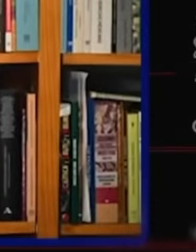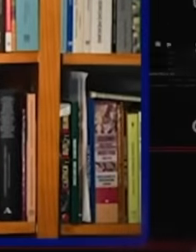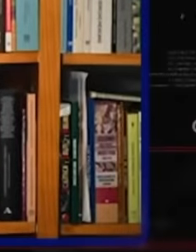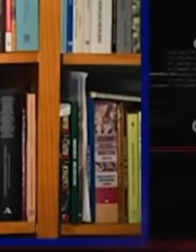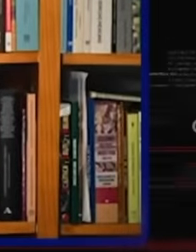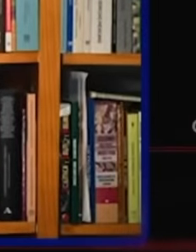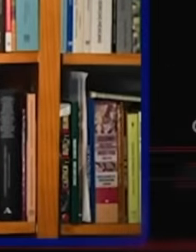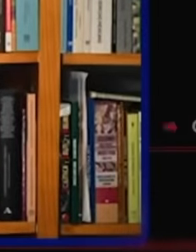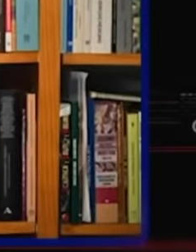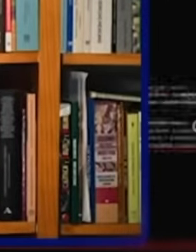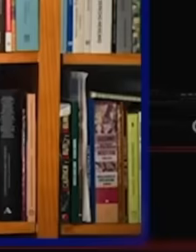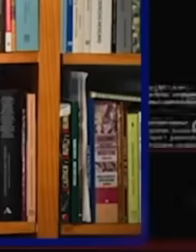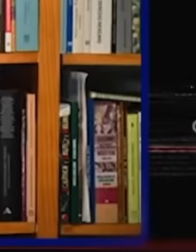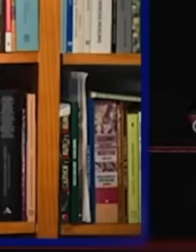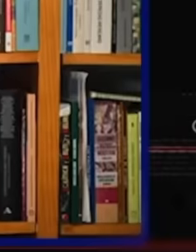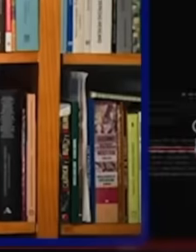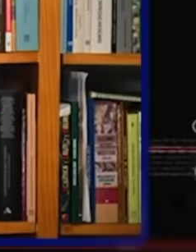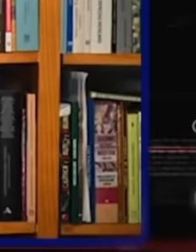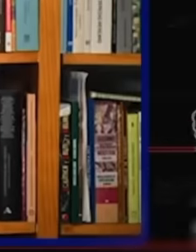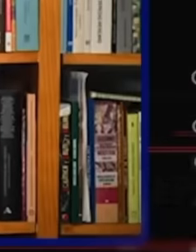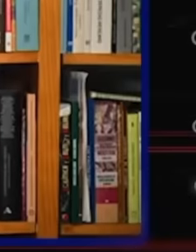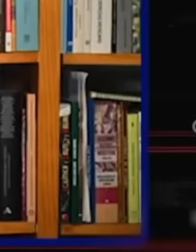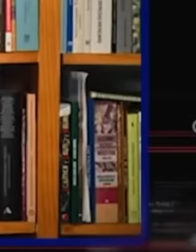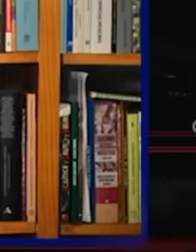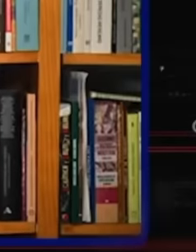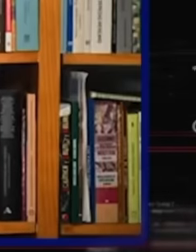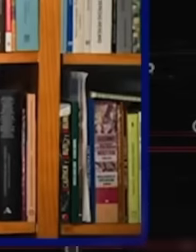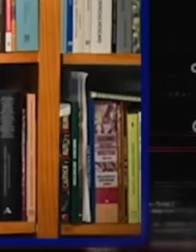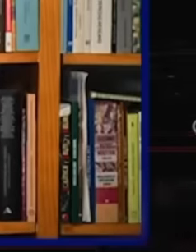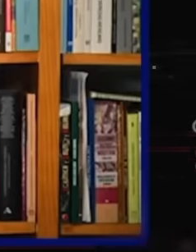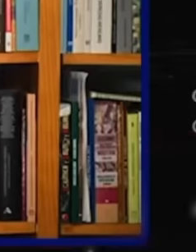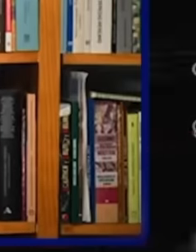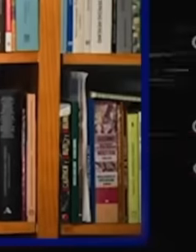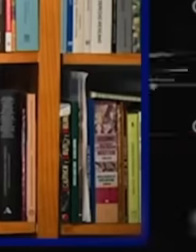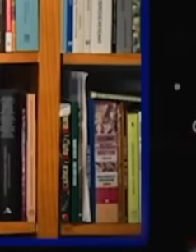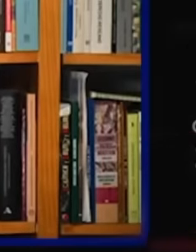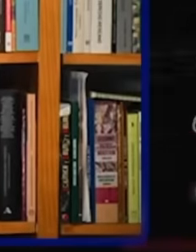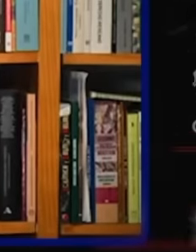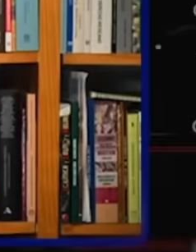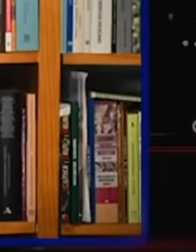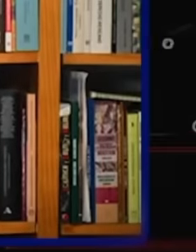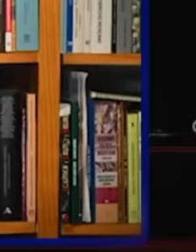financial intelligence unit, converted into the inquisitorial arm of the government, has undertaken against latinus